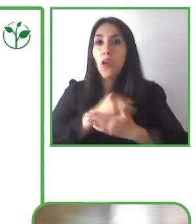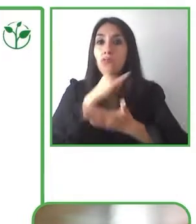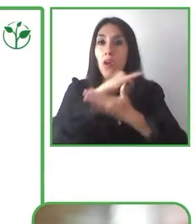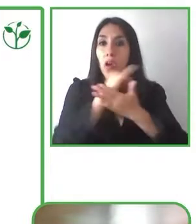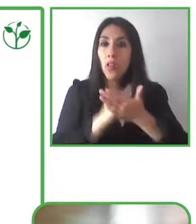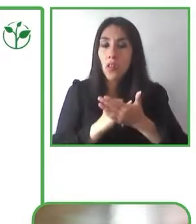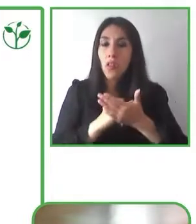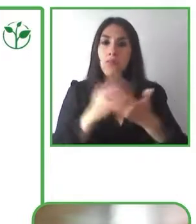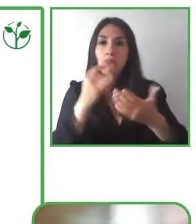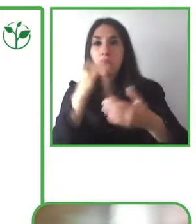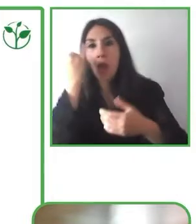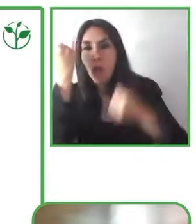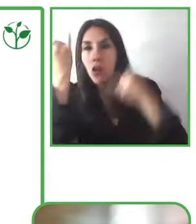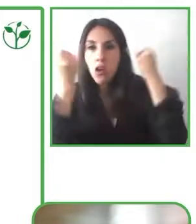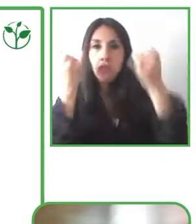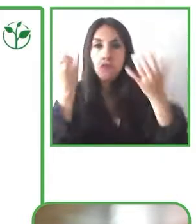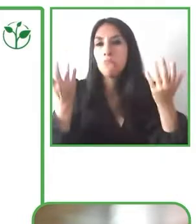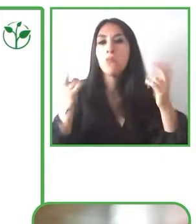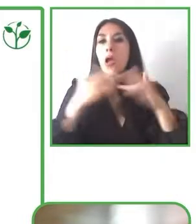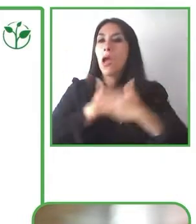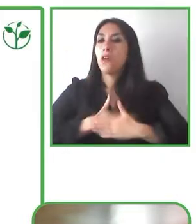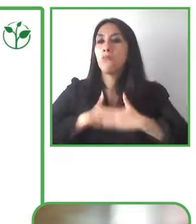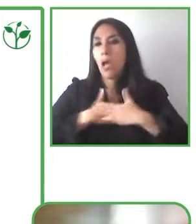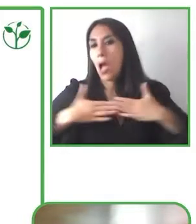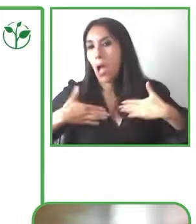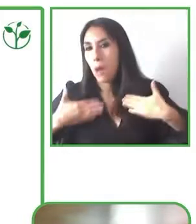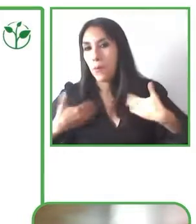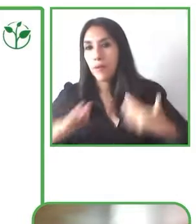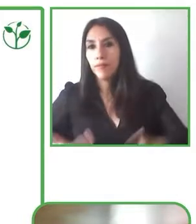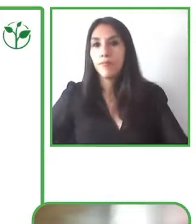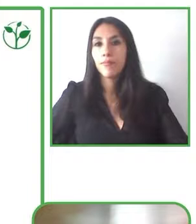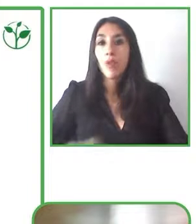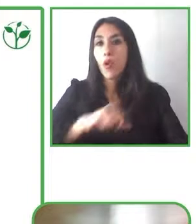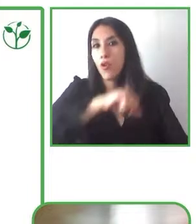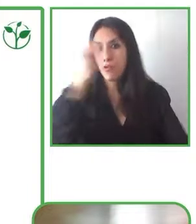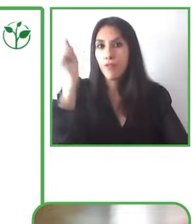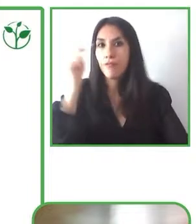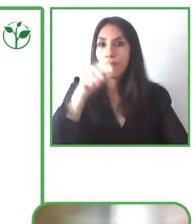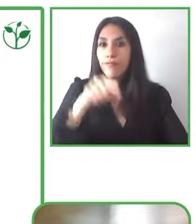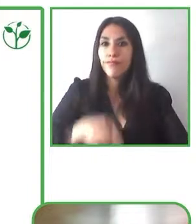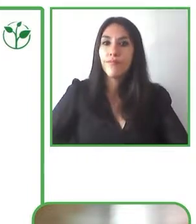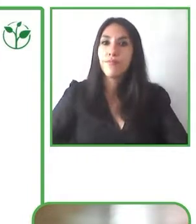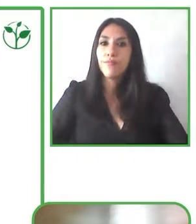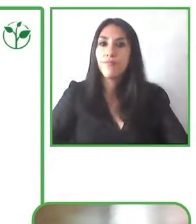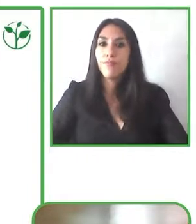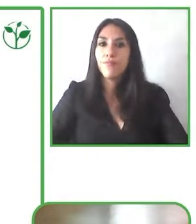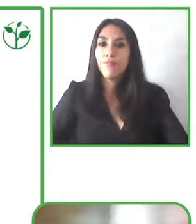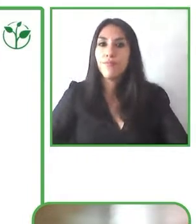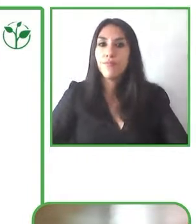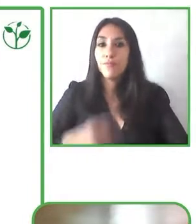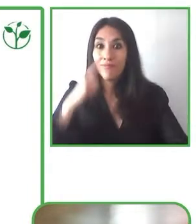In the following slide we have an image of one of the dance recitals that we have that